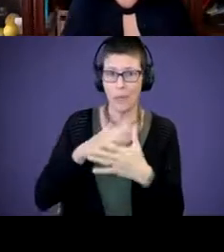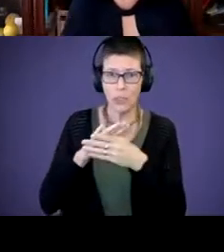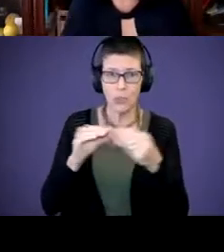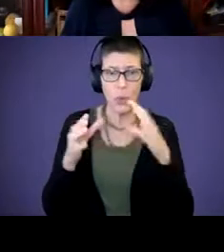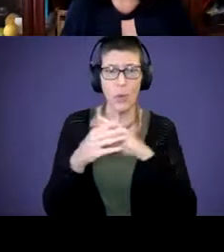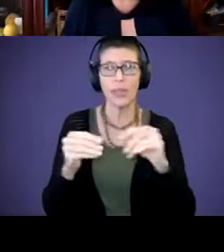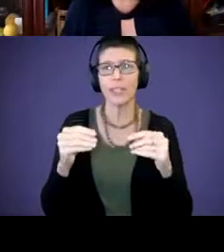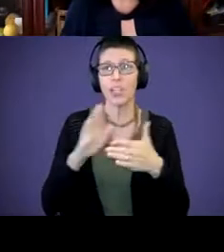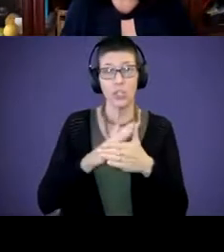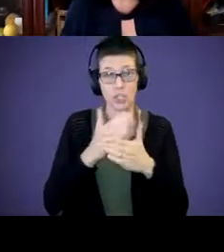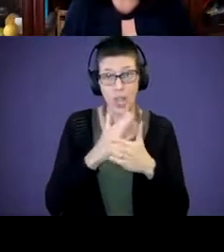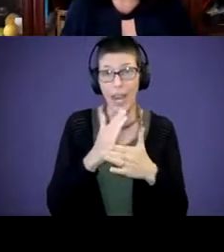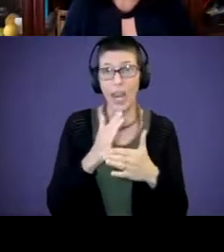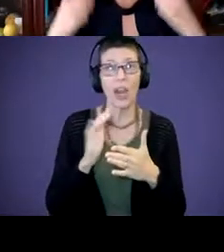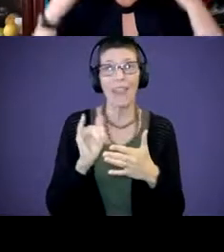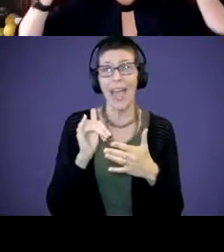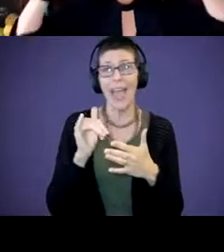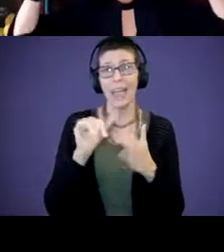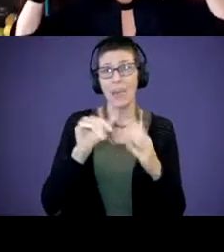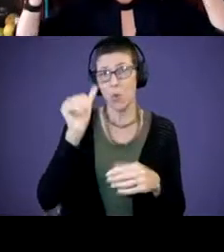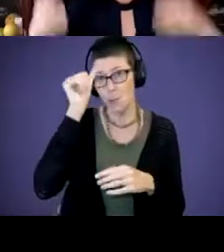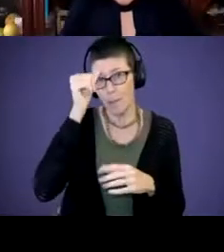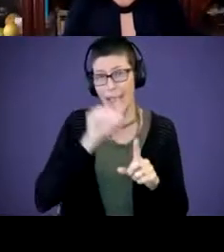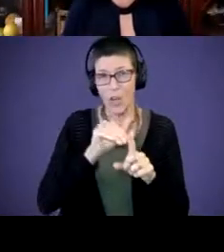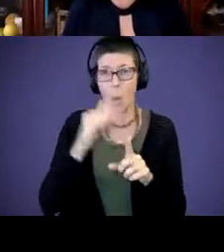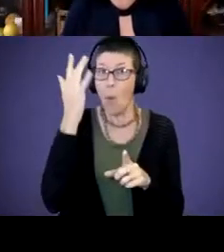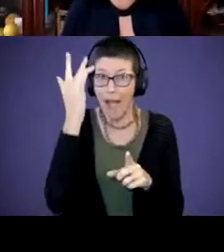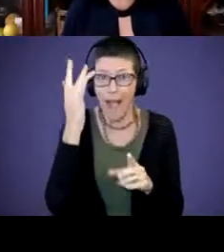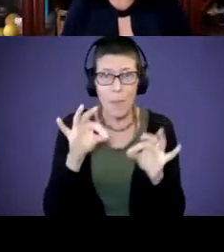It's important to be reminded because we've got a lot of things going on in our minds.